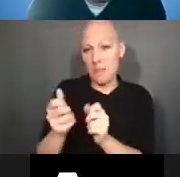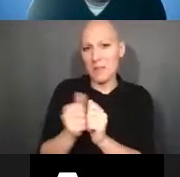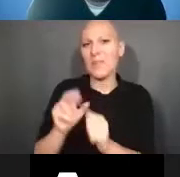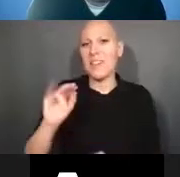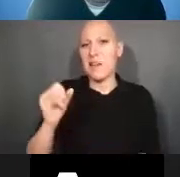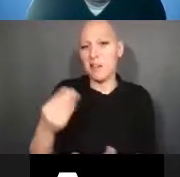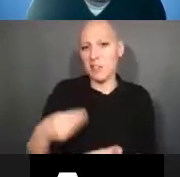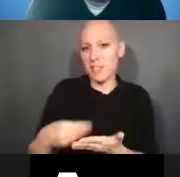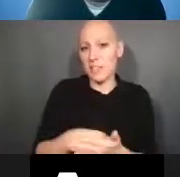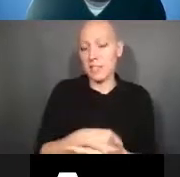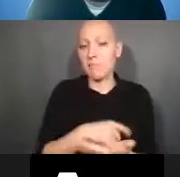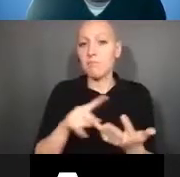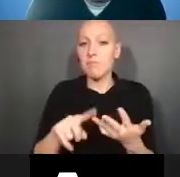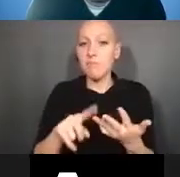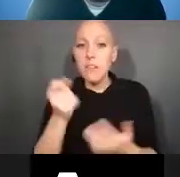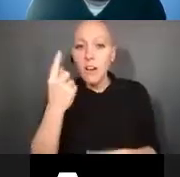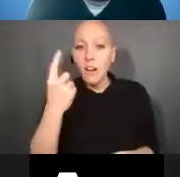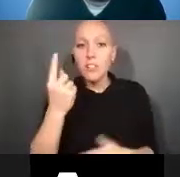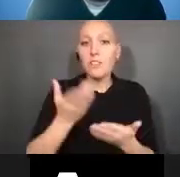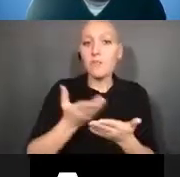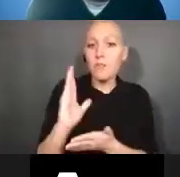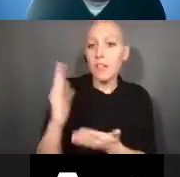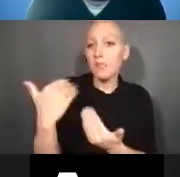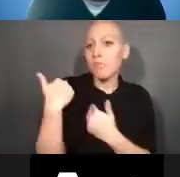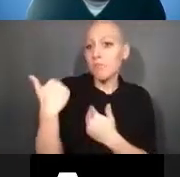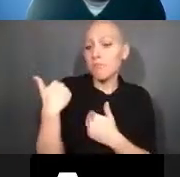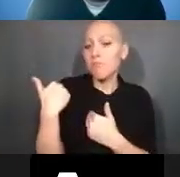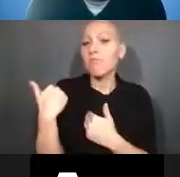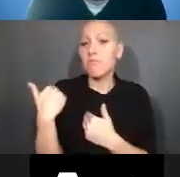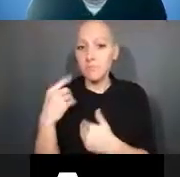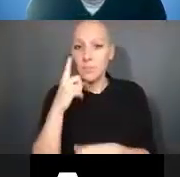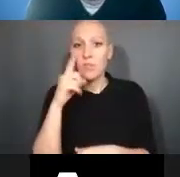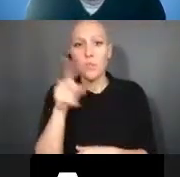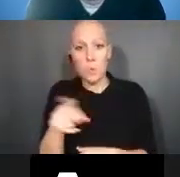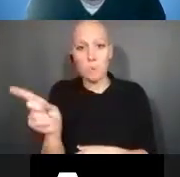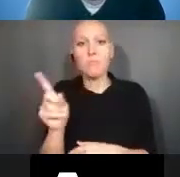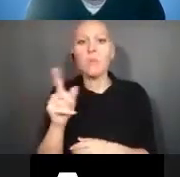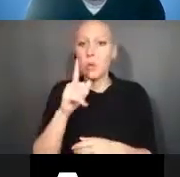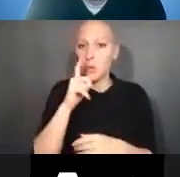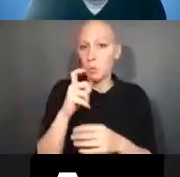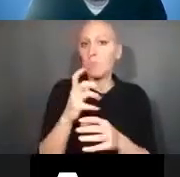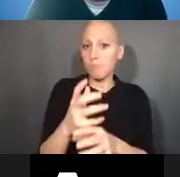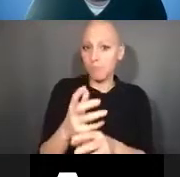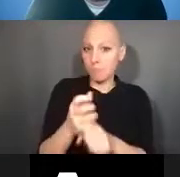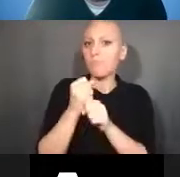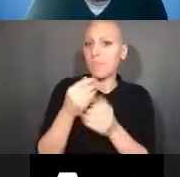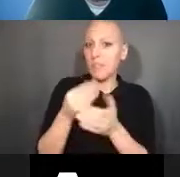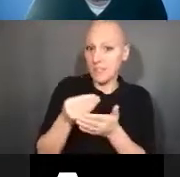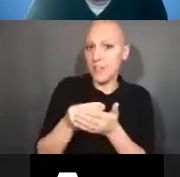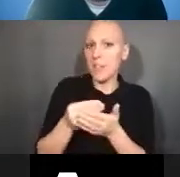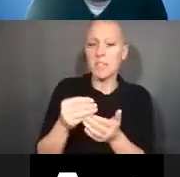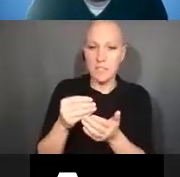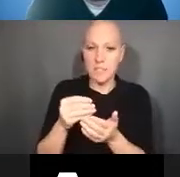and learn how and where to report inventions to NIH. We're going to start with just a few introductory slides